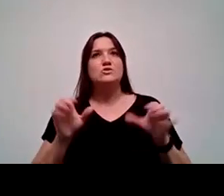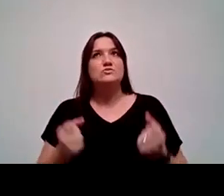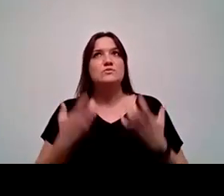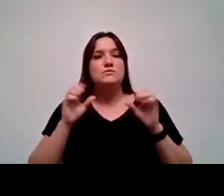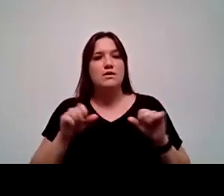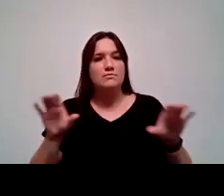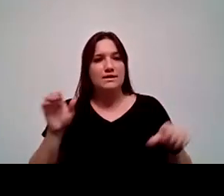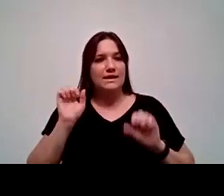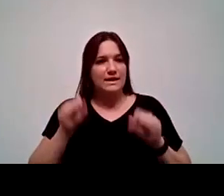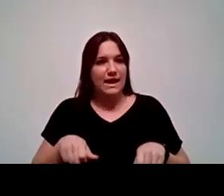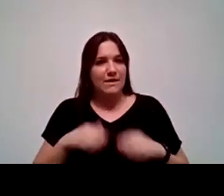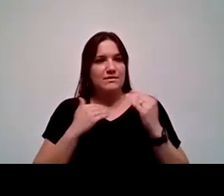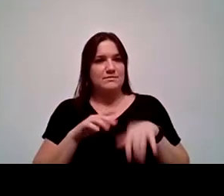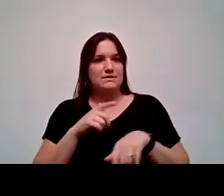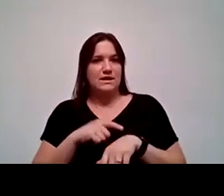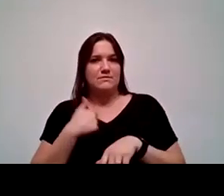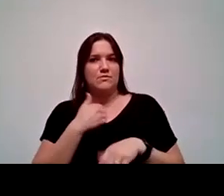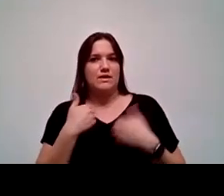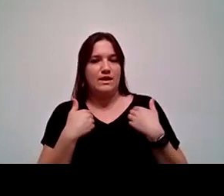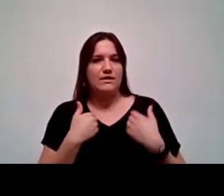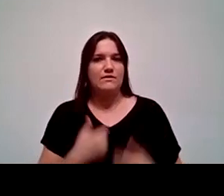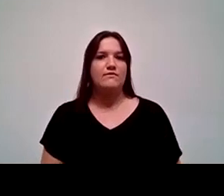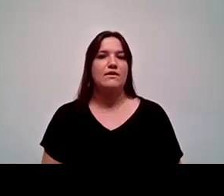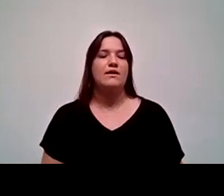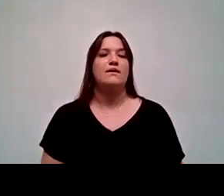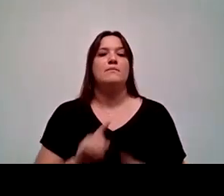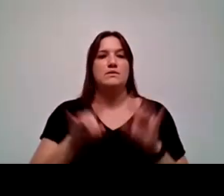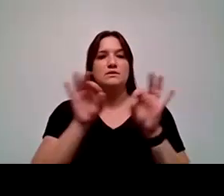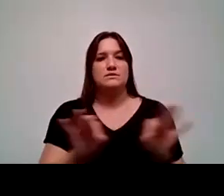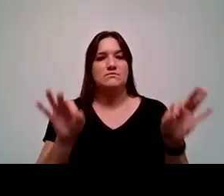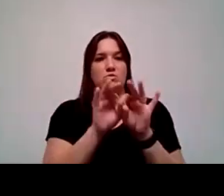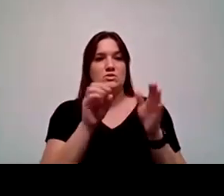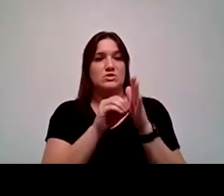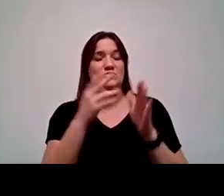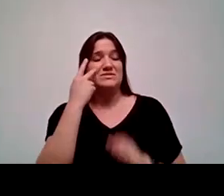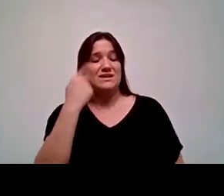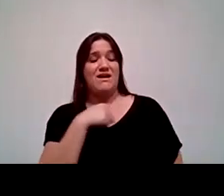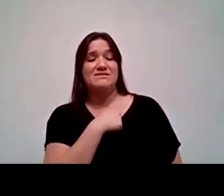with the time, the limited amount of time that we have. But it is important that students see us, even us as presidents